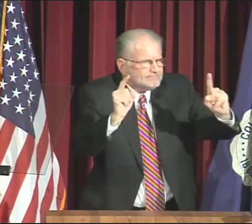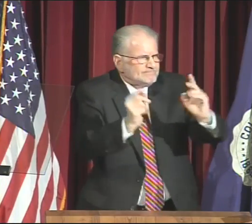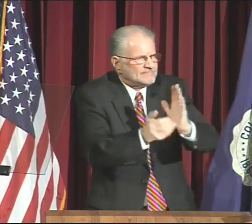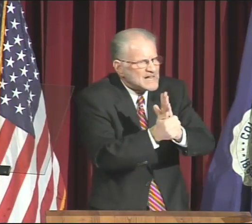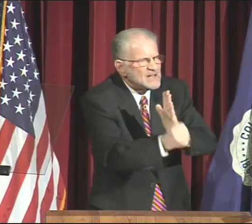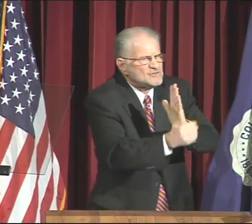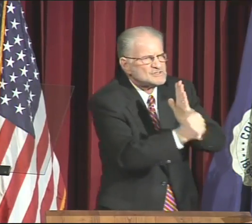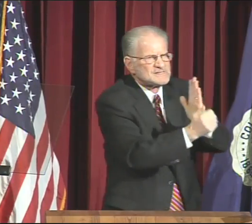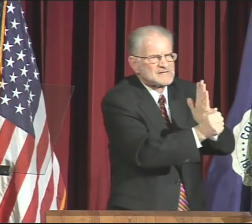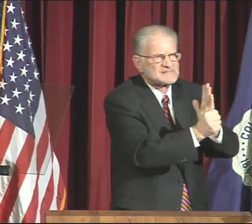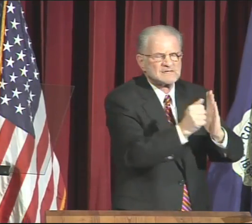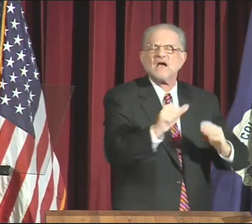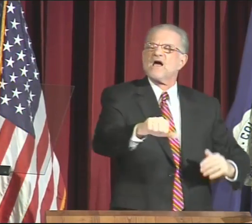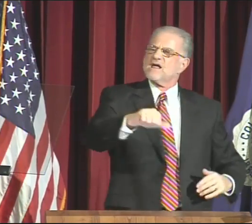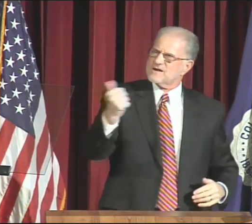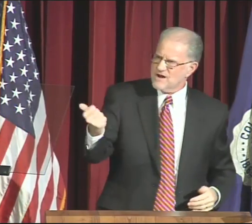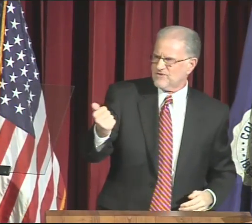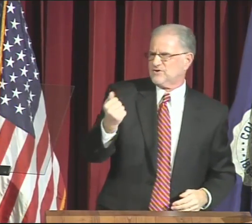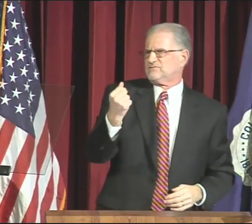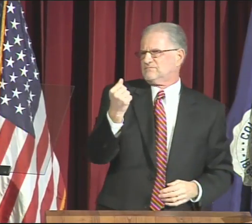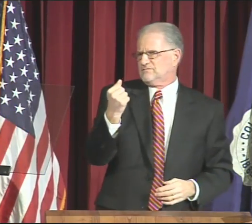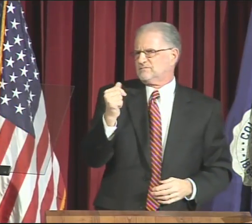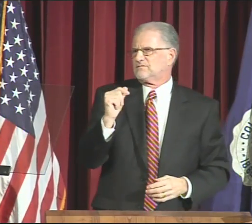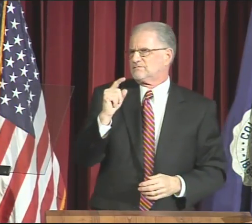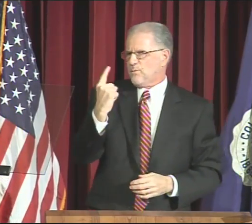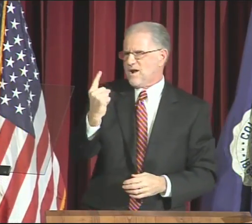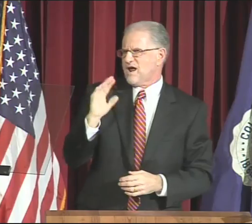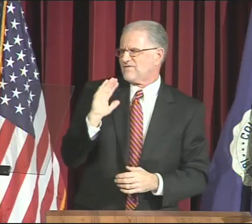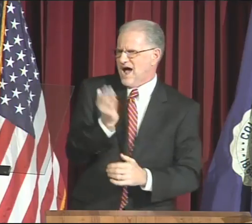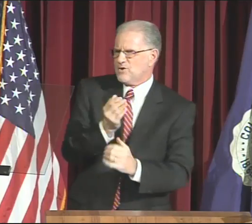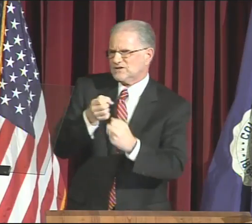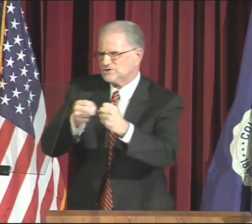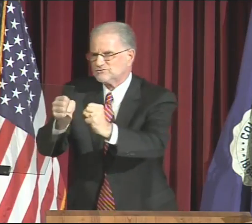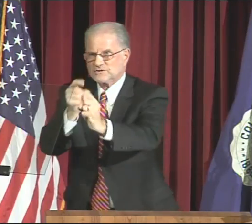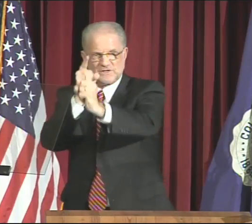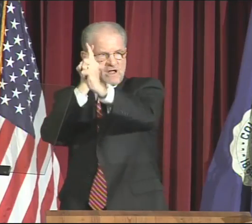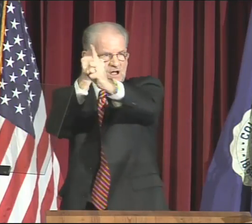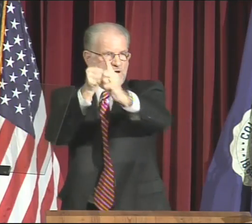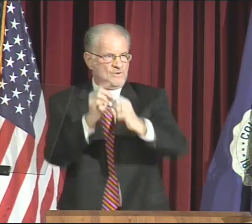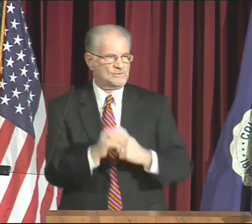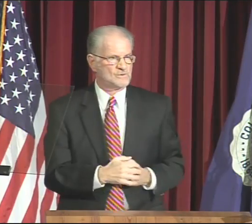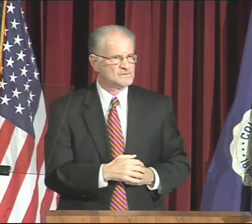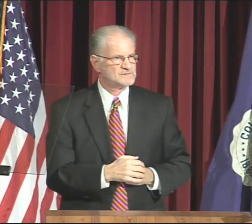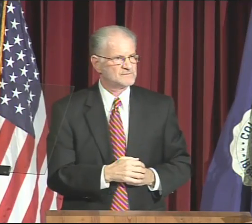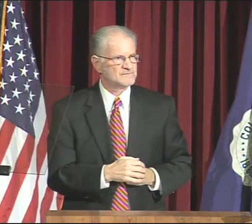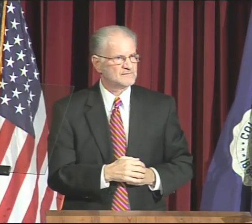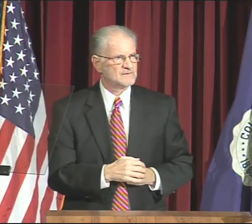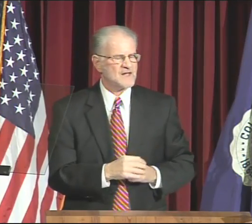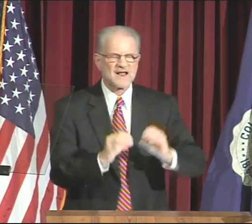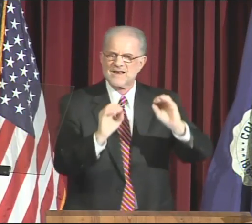and increasing efficiency -- another of our strategic goals.